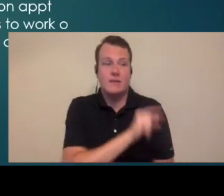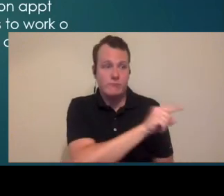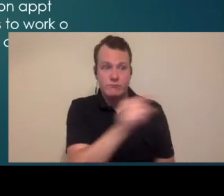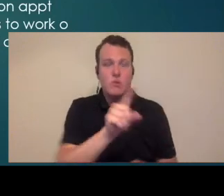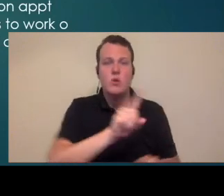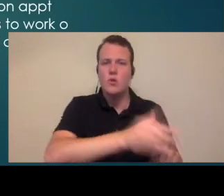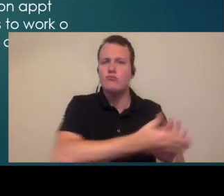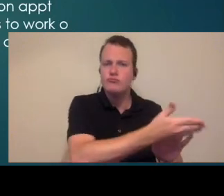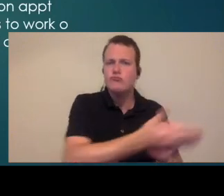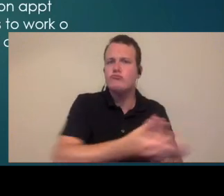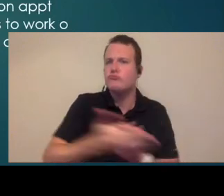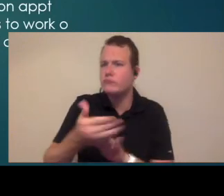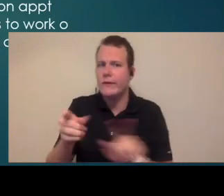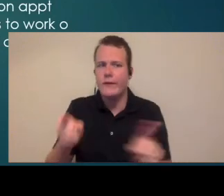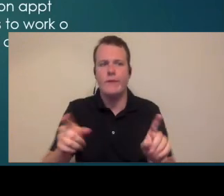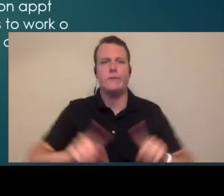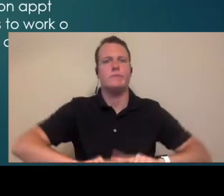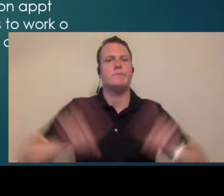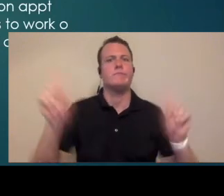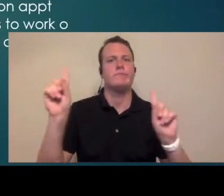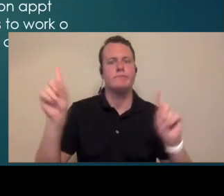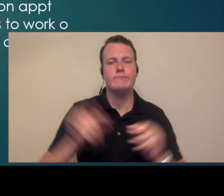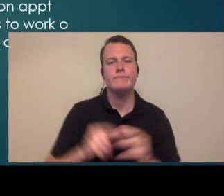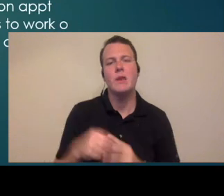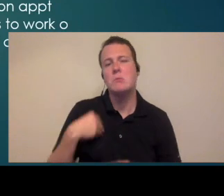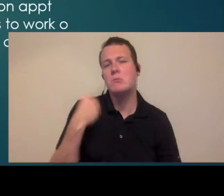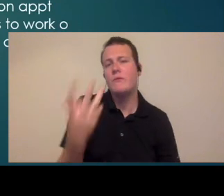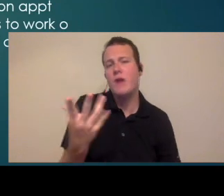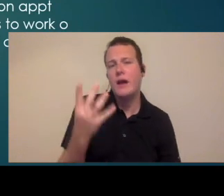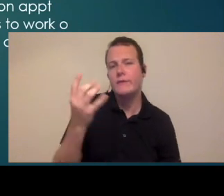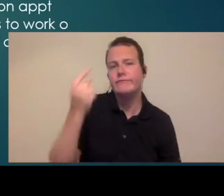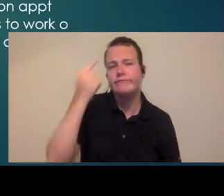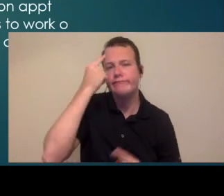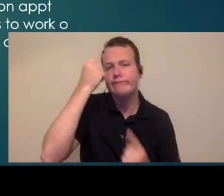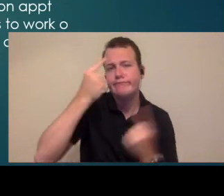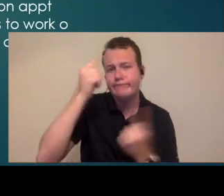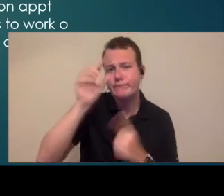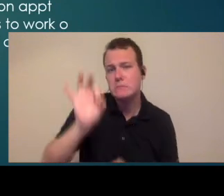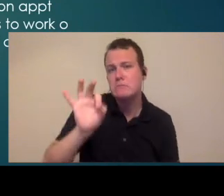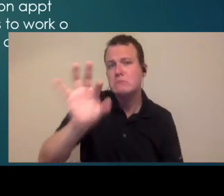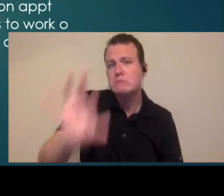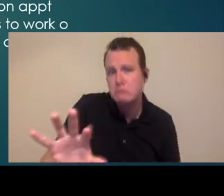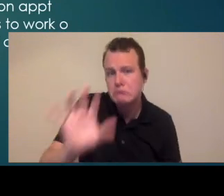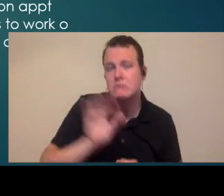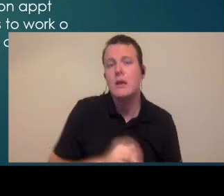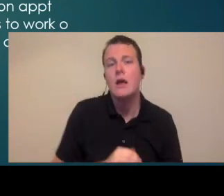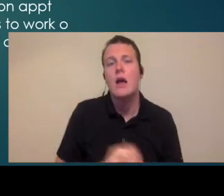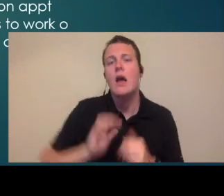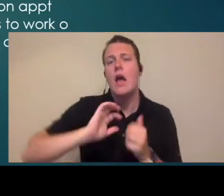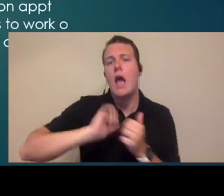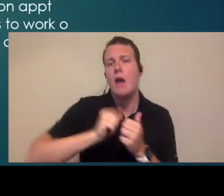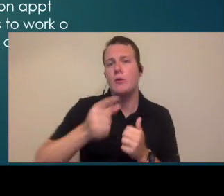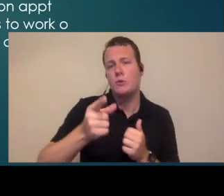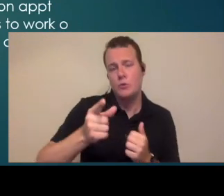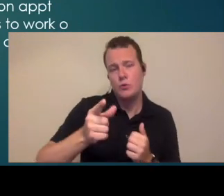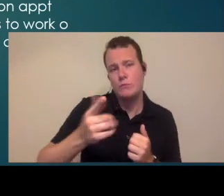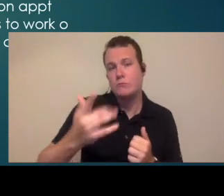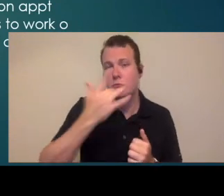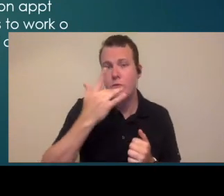differently I'll give you some things that you can think through you know as you're designing kind of your business plans and what what you might want to